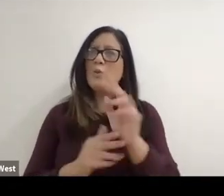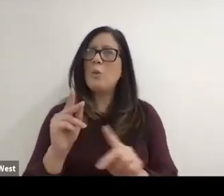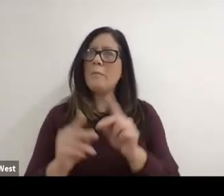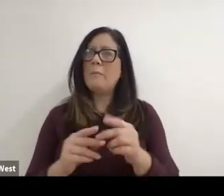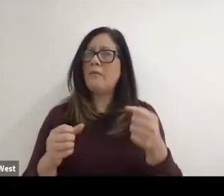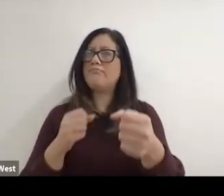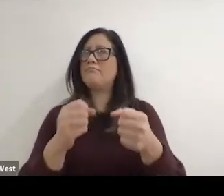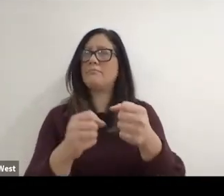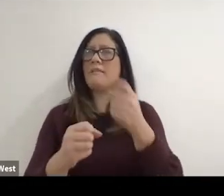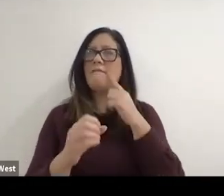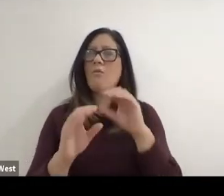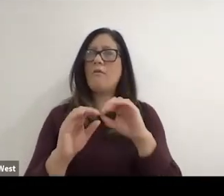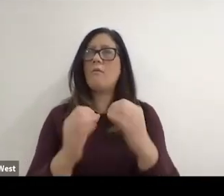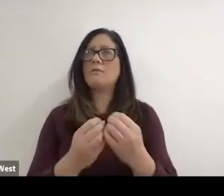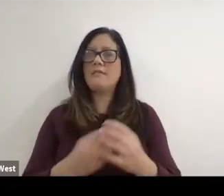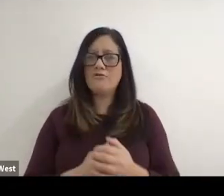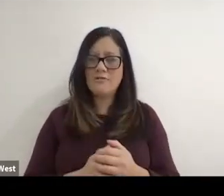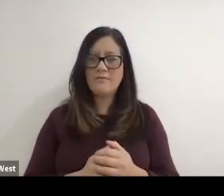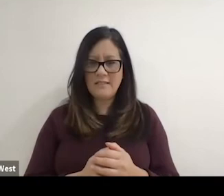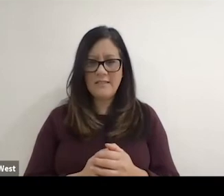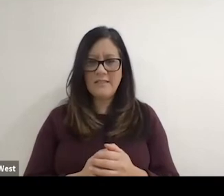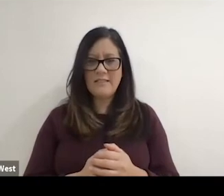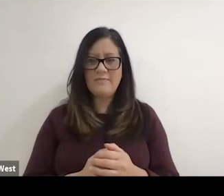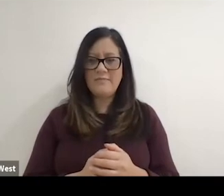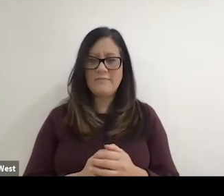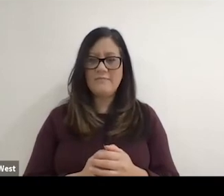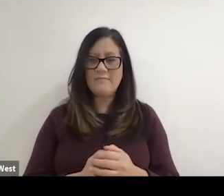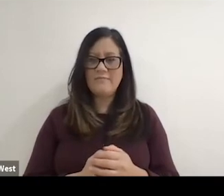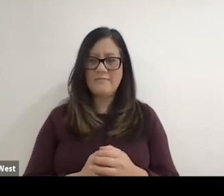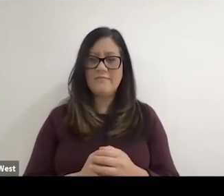and fresh blood into the Organazation. Yep, it's the thought of doing,